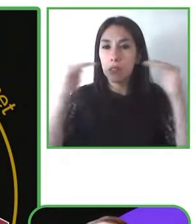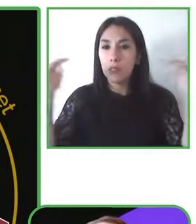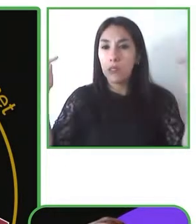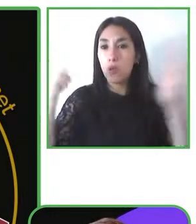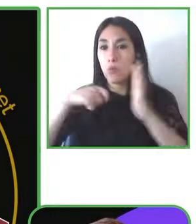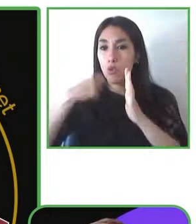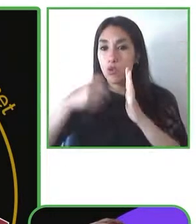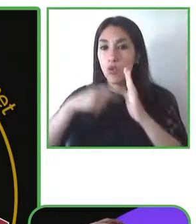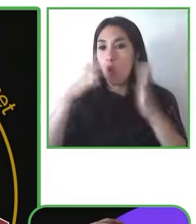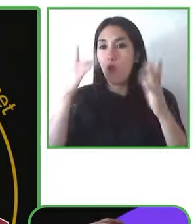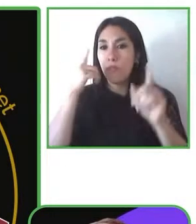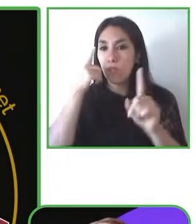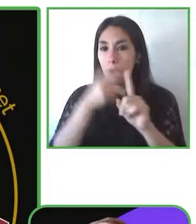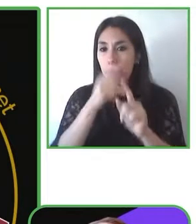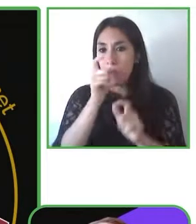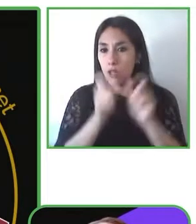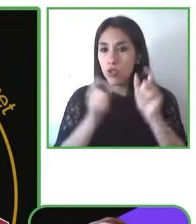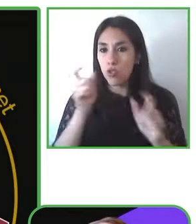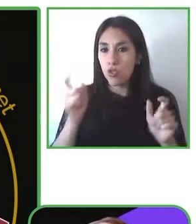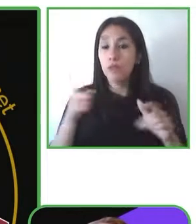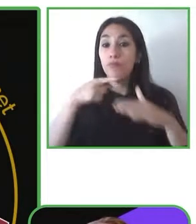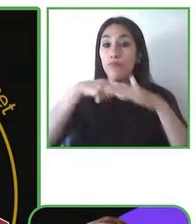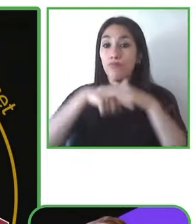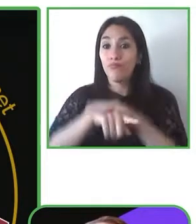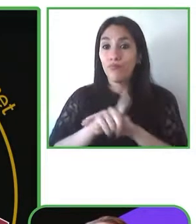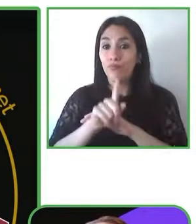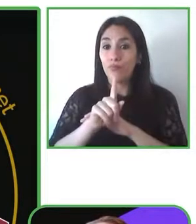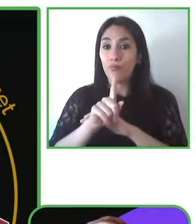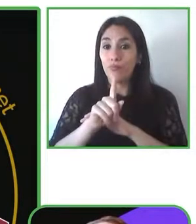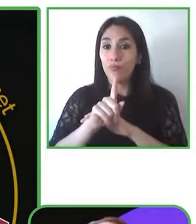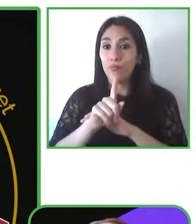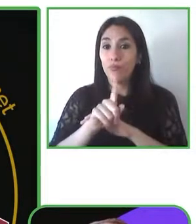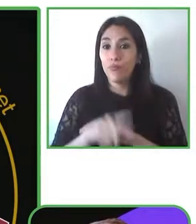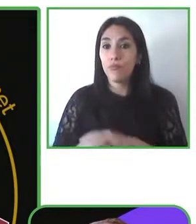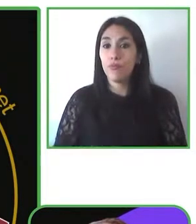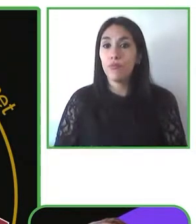and we link those to non-financial reporting and compliance as well as profits obviously through